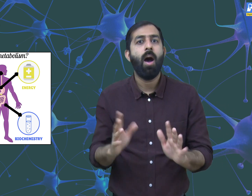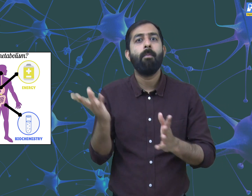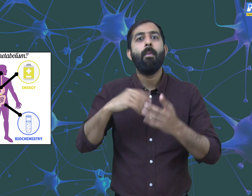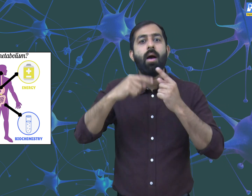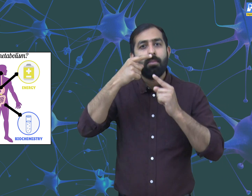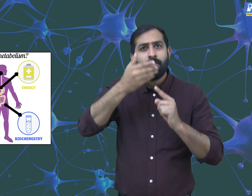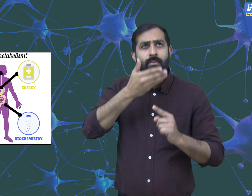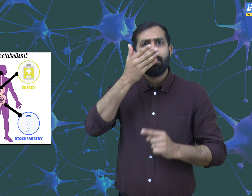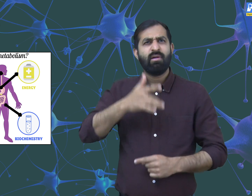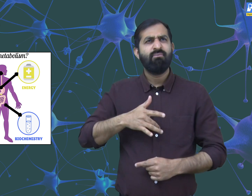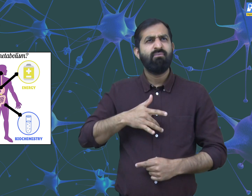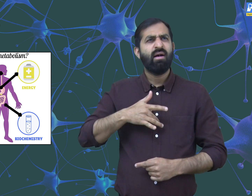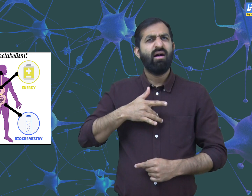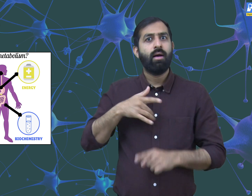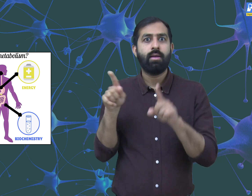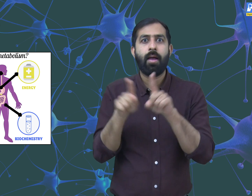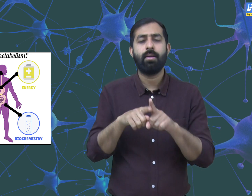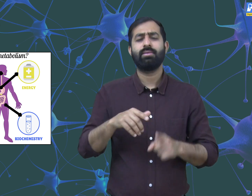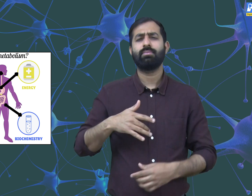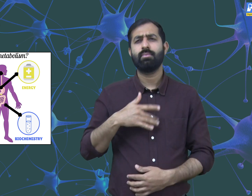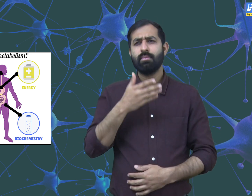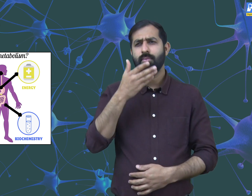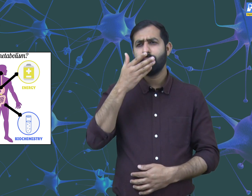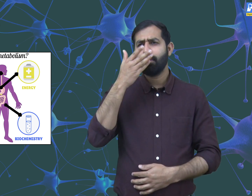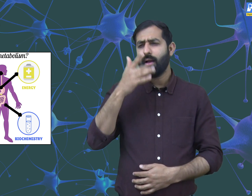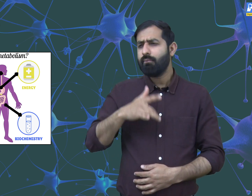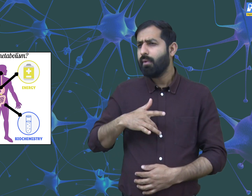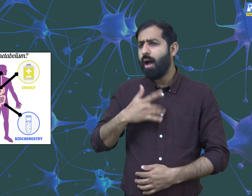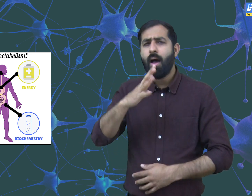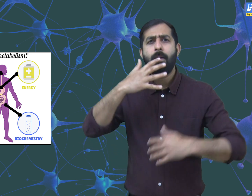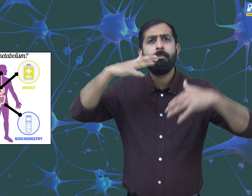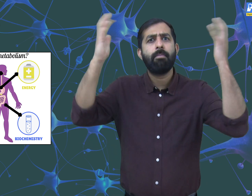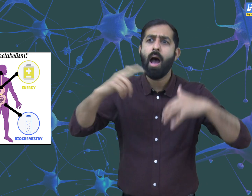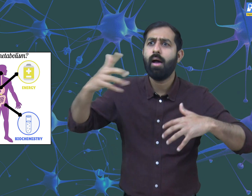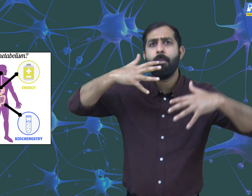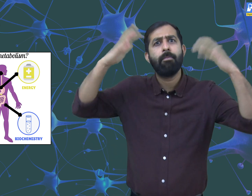Moments before the rain we sense an earthy smell which comes